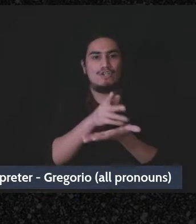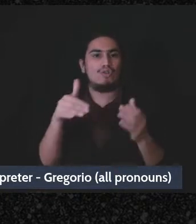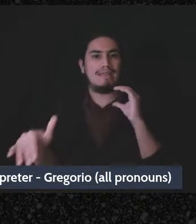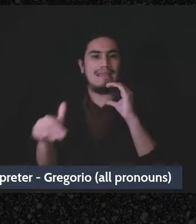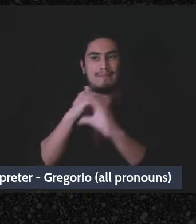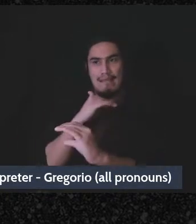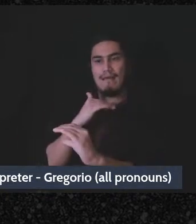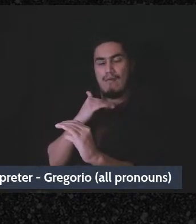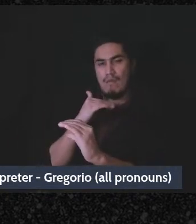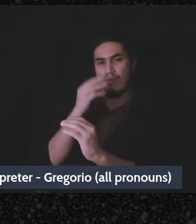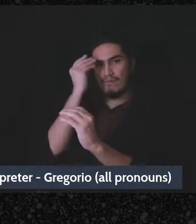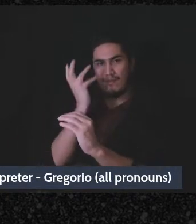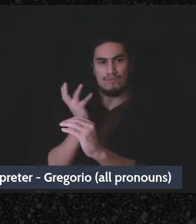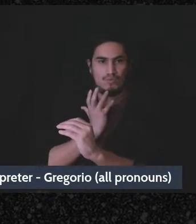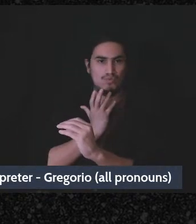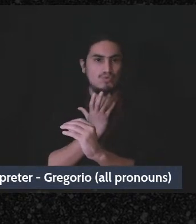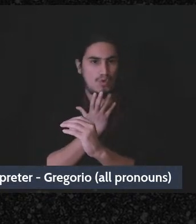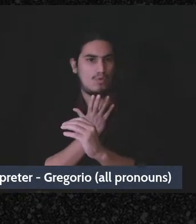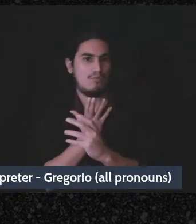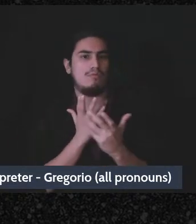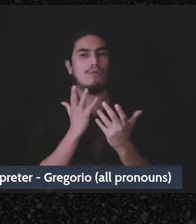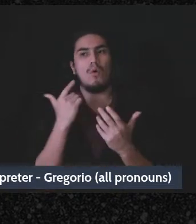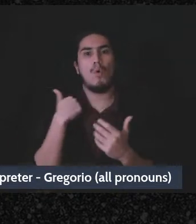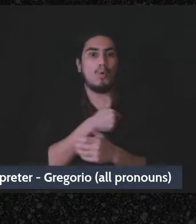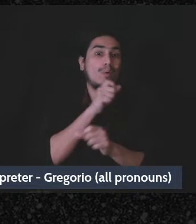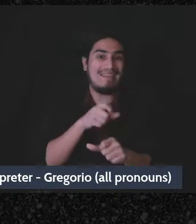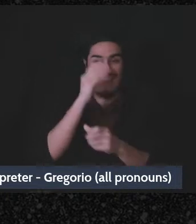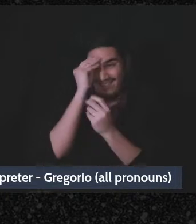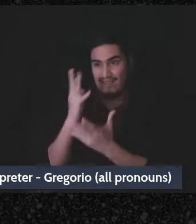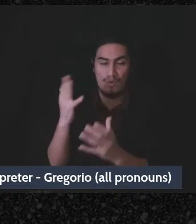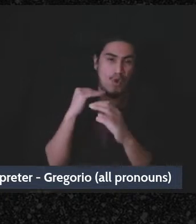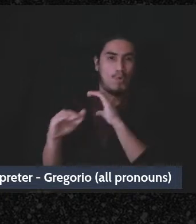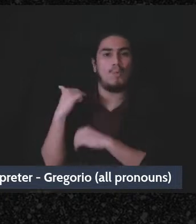consensus to the decision of whether we should give x dollars in x-way.